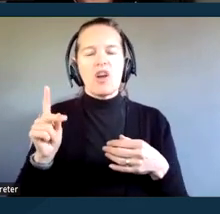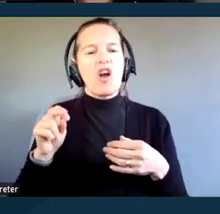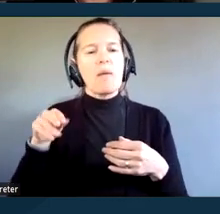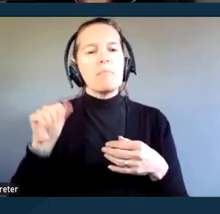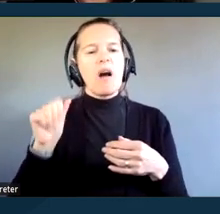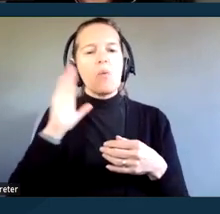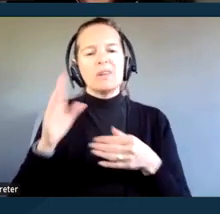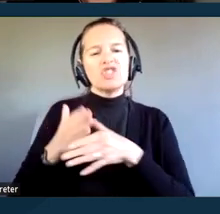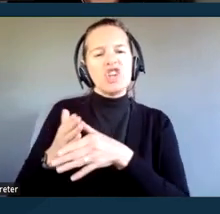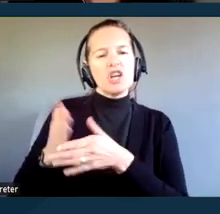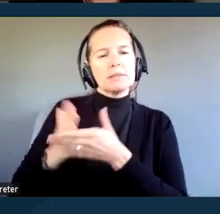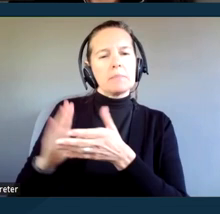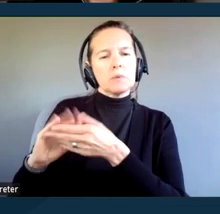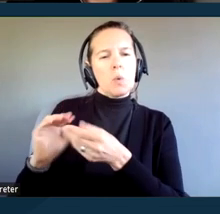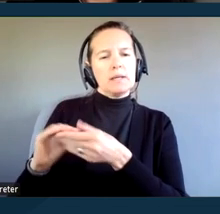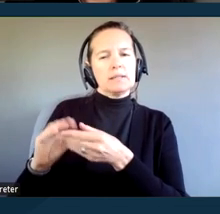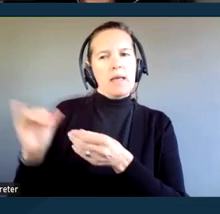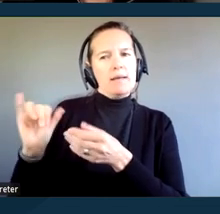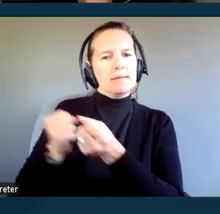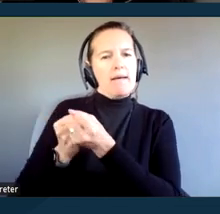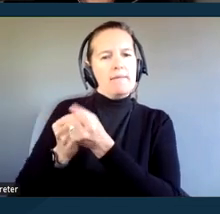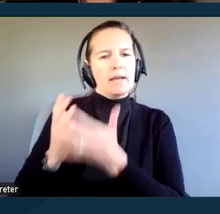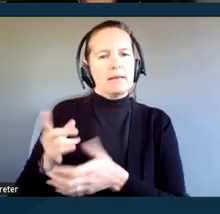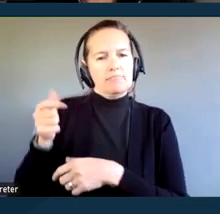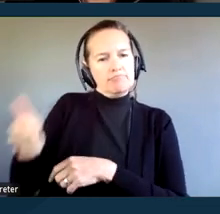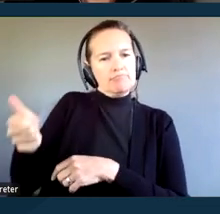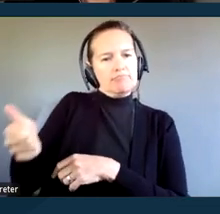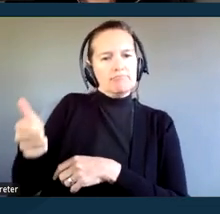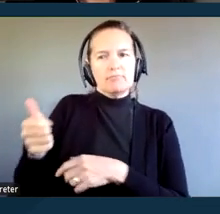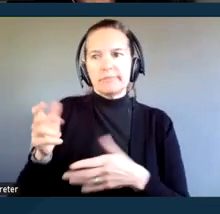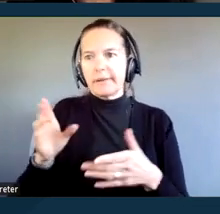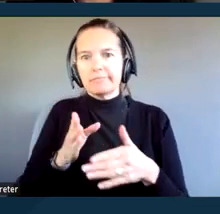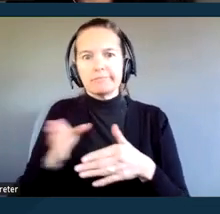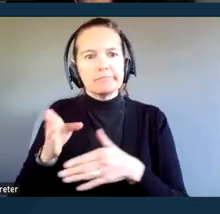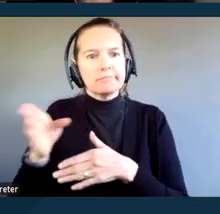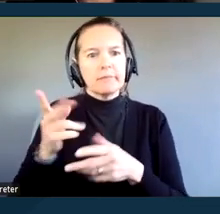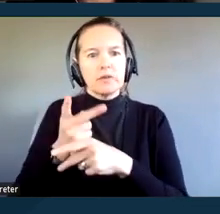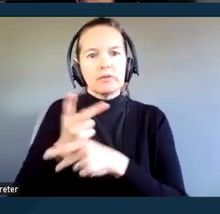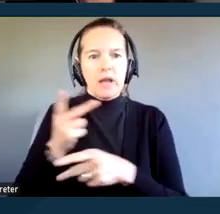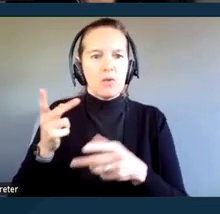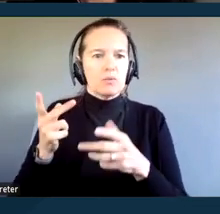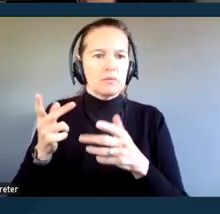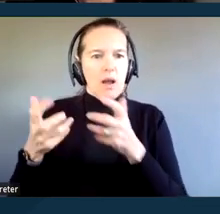that she has as an advocate navigating that system of getting accommodations. Next slide, please.